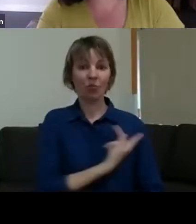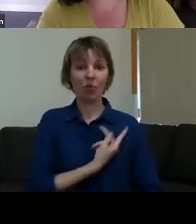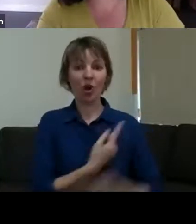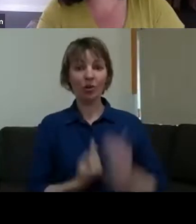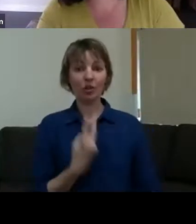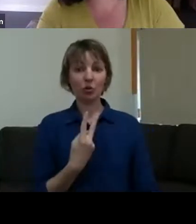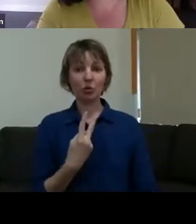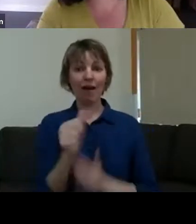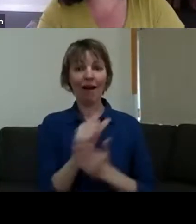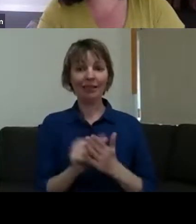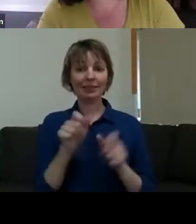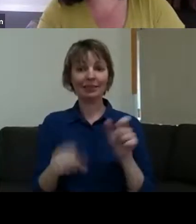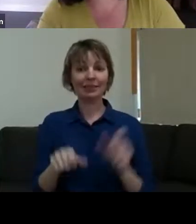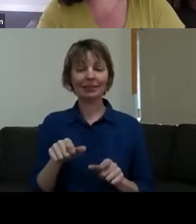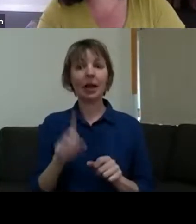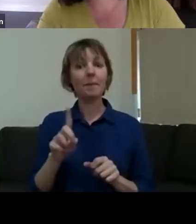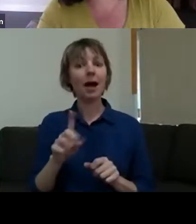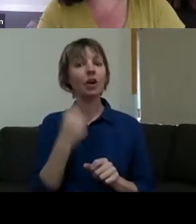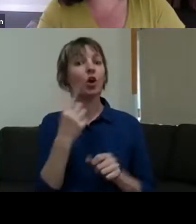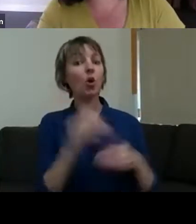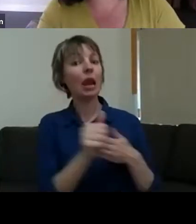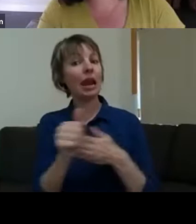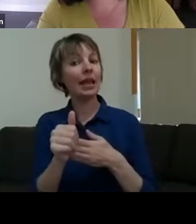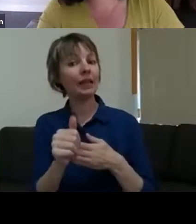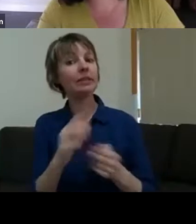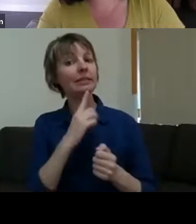are the ones that are best-equipped for this work. It's all about